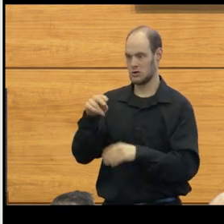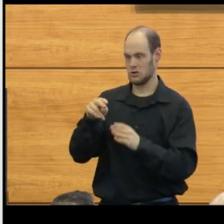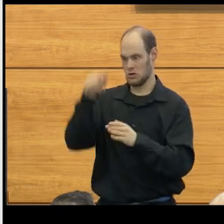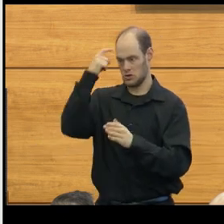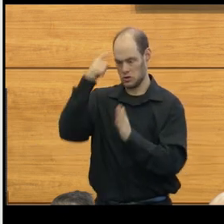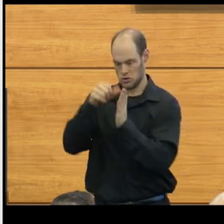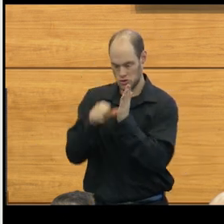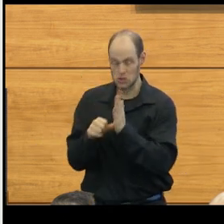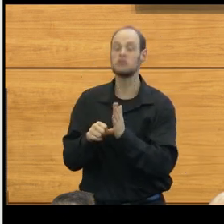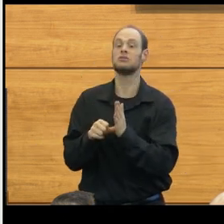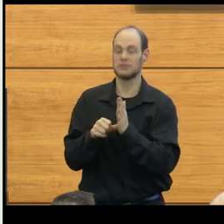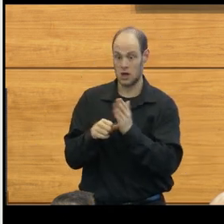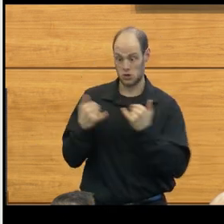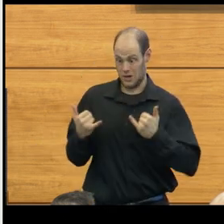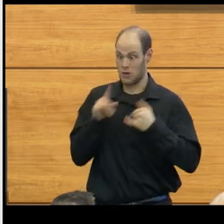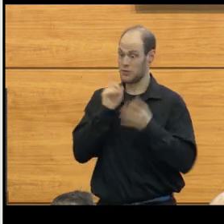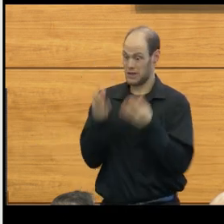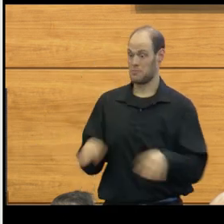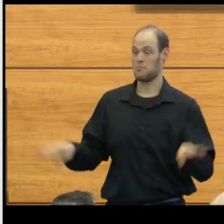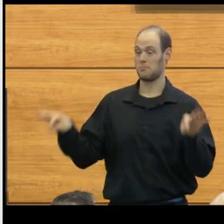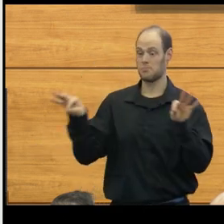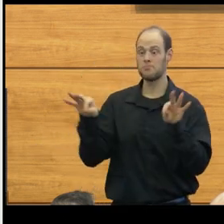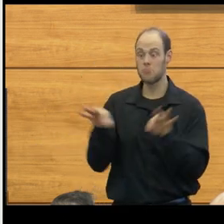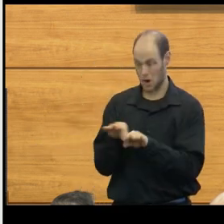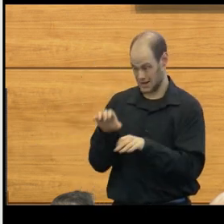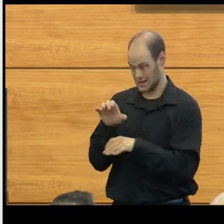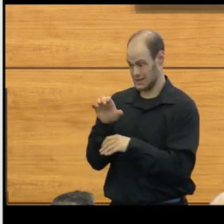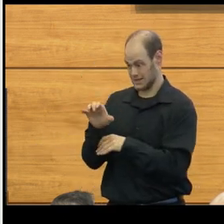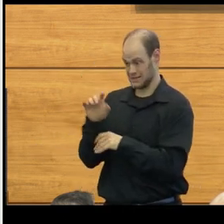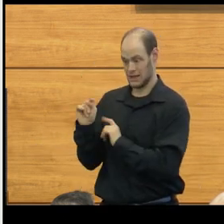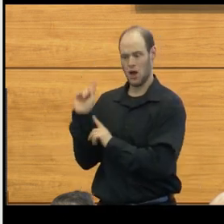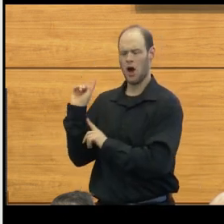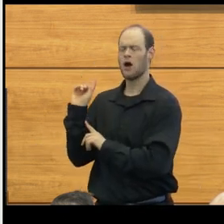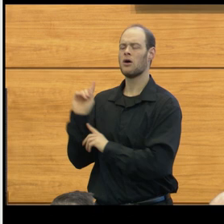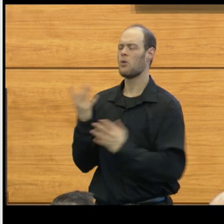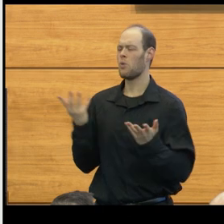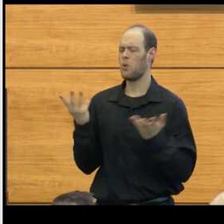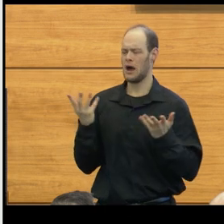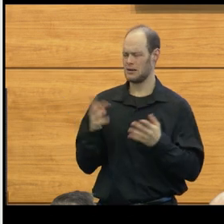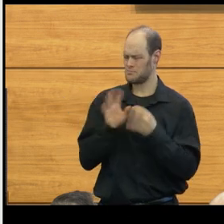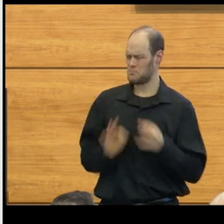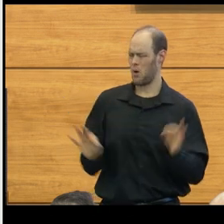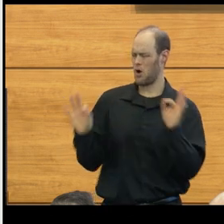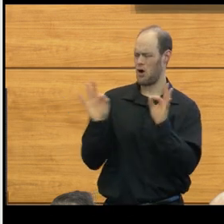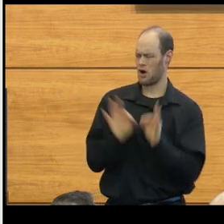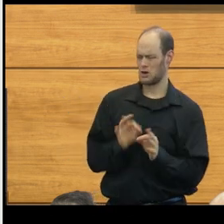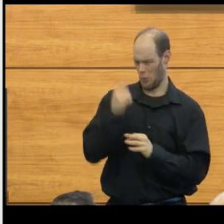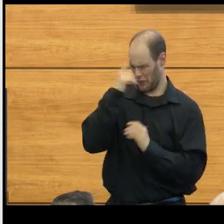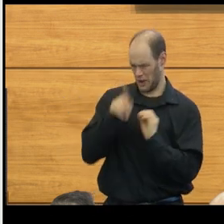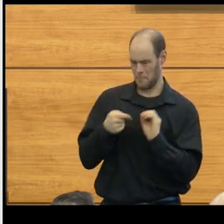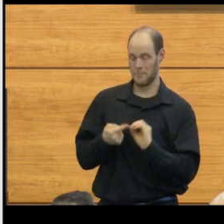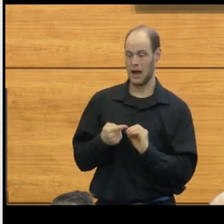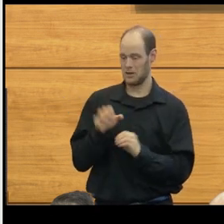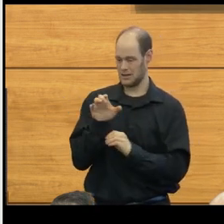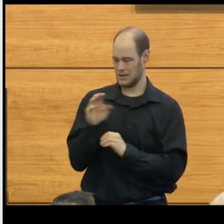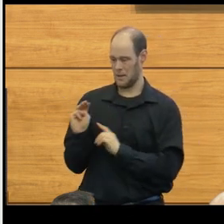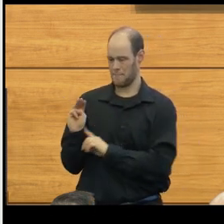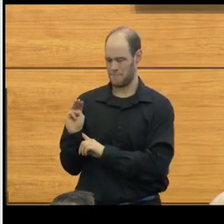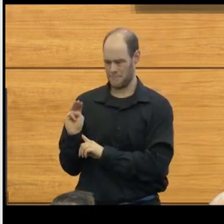So it becomes important, where do the cerebellar tonsils... When is it important to think about a chiari malformation?